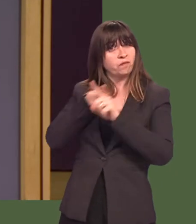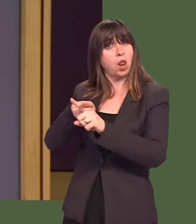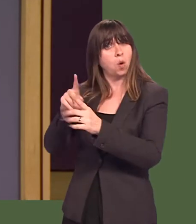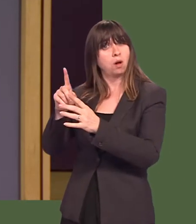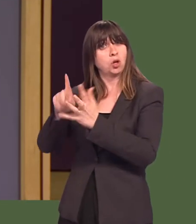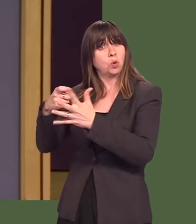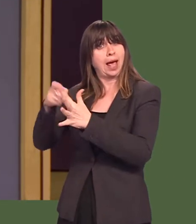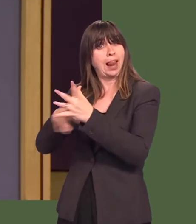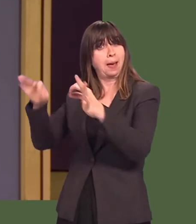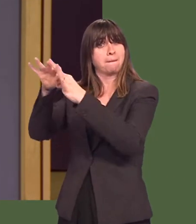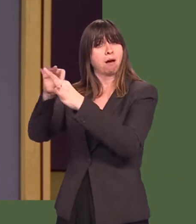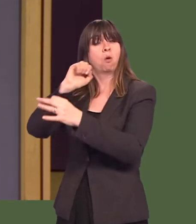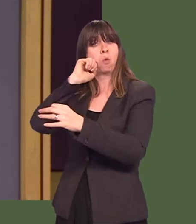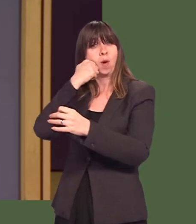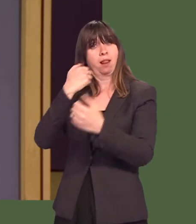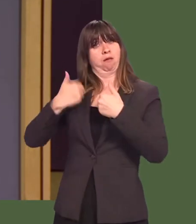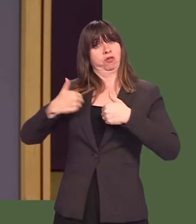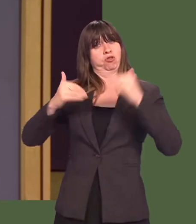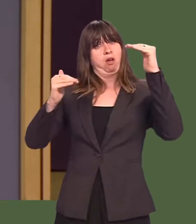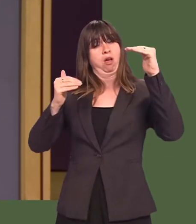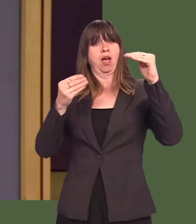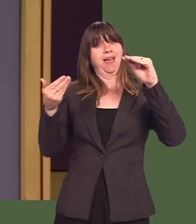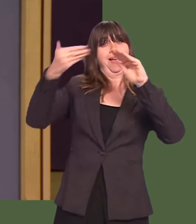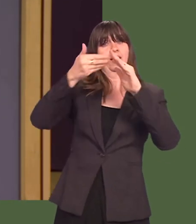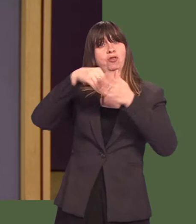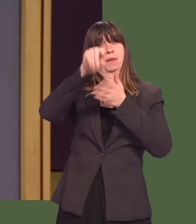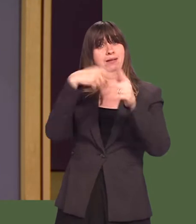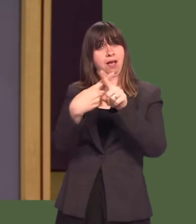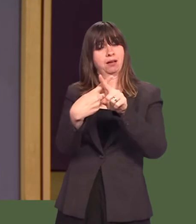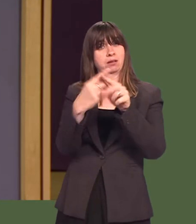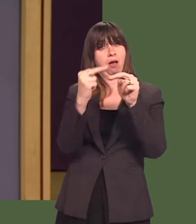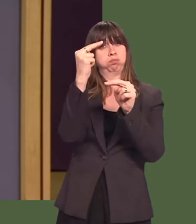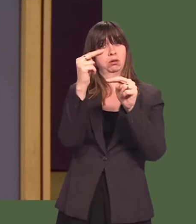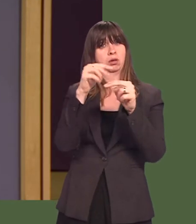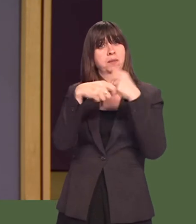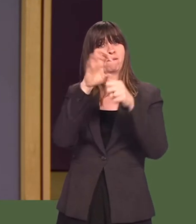Partyís manifesto nationally of increase top rates of tax in Wales, because the evidence